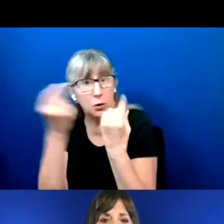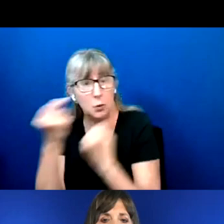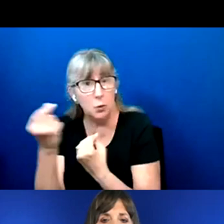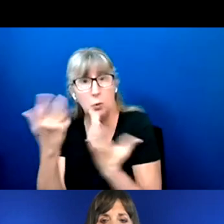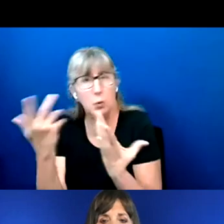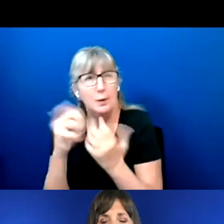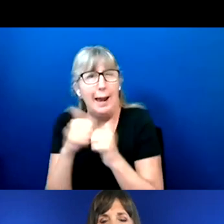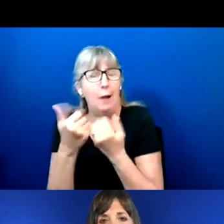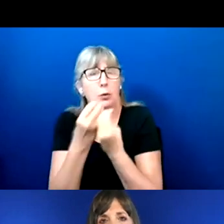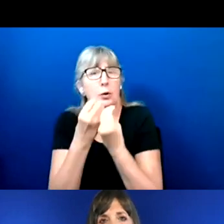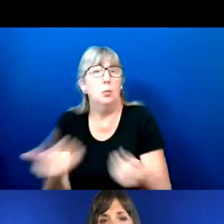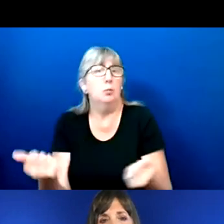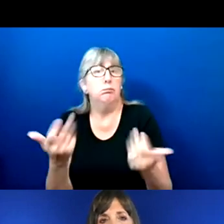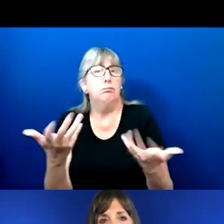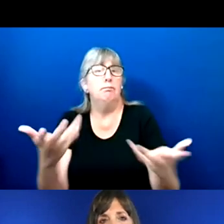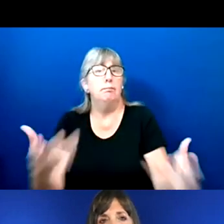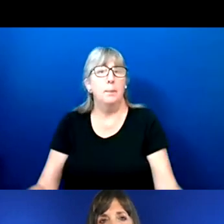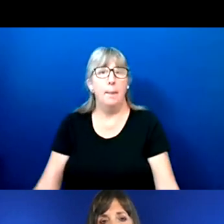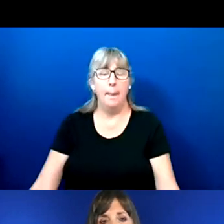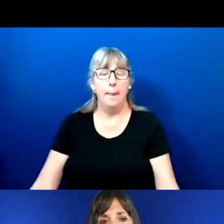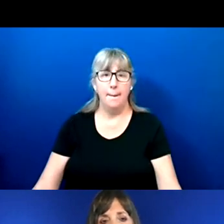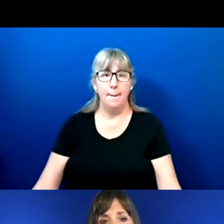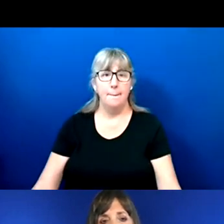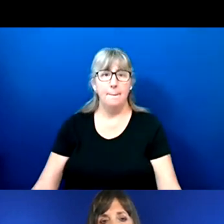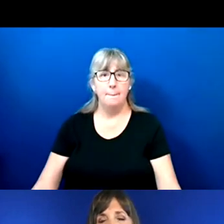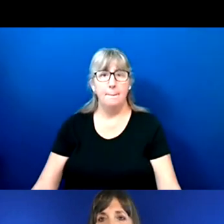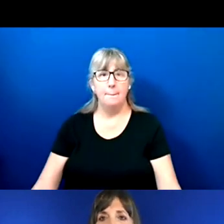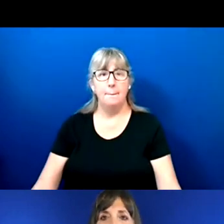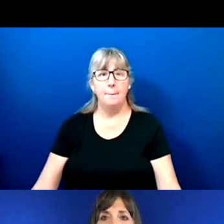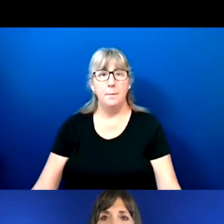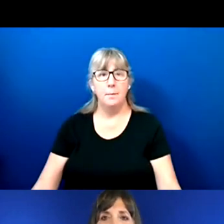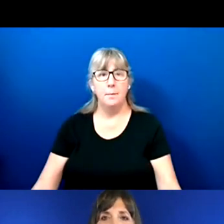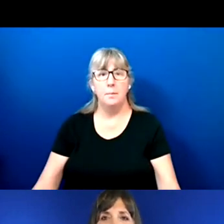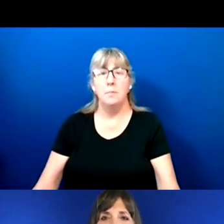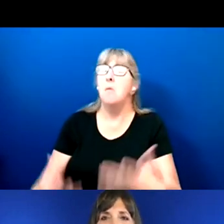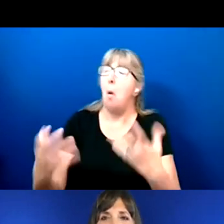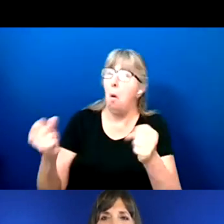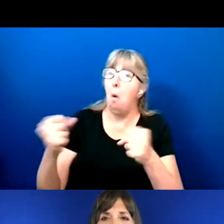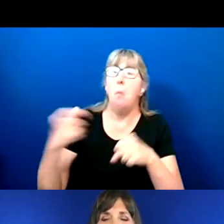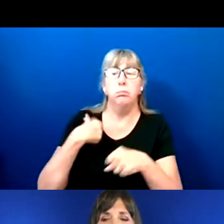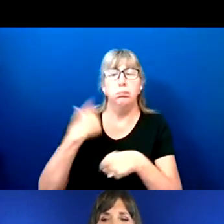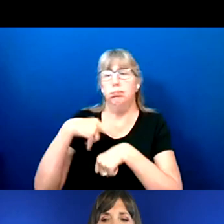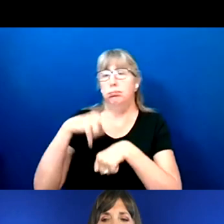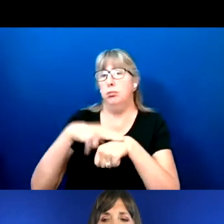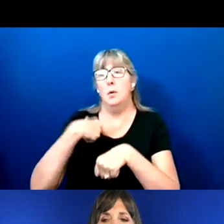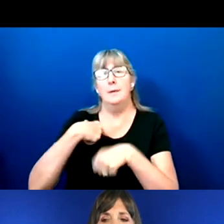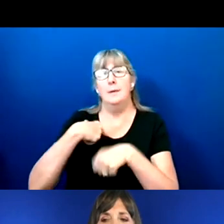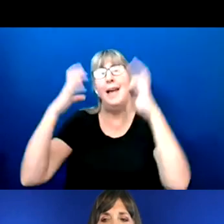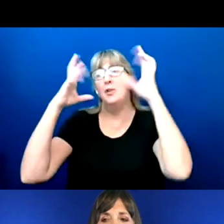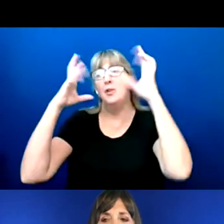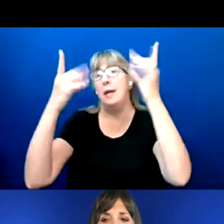Sure, of course education at all levels, whether that is community members,